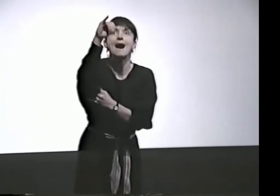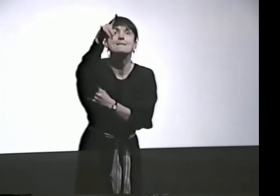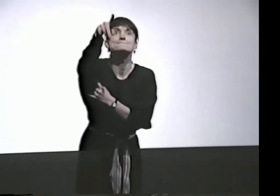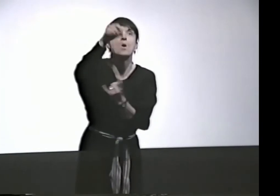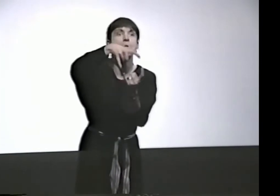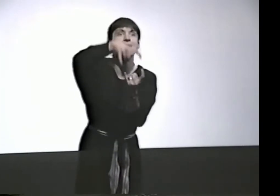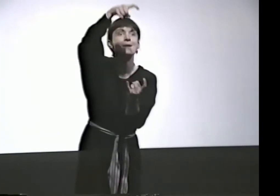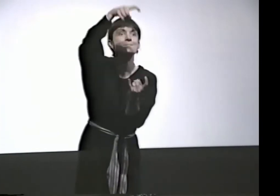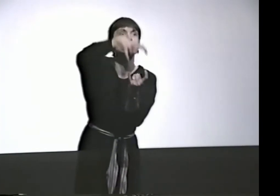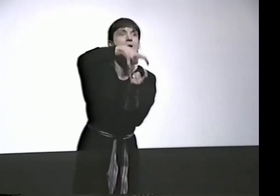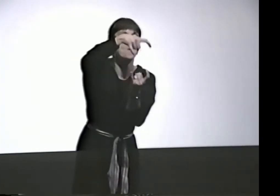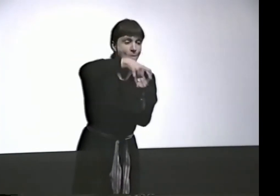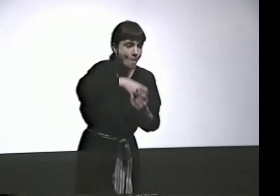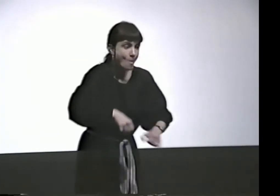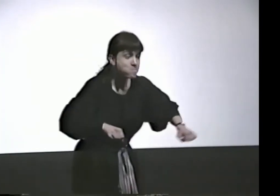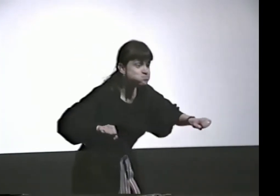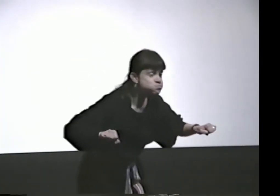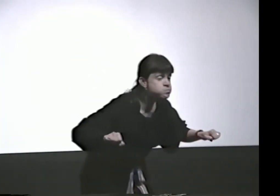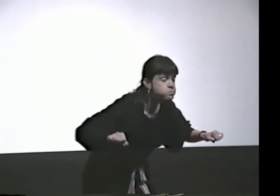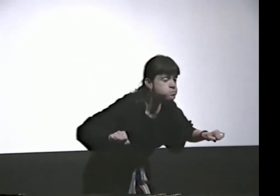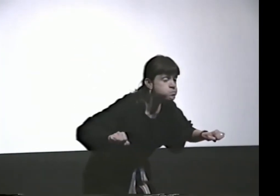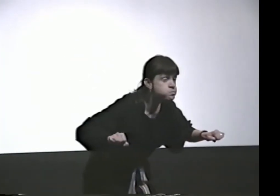HE WENT UP TO HIS AUNT, THE HIPPOPOTAMUS.